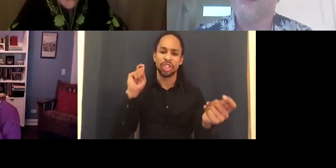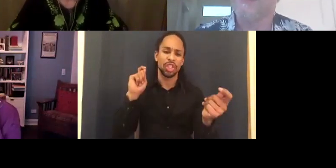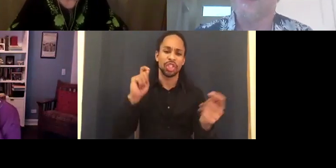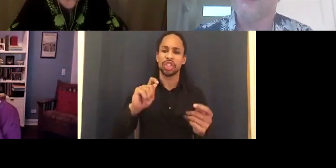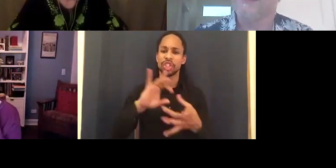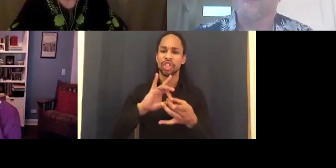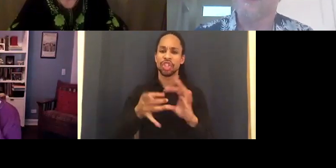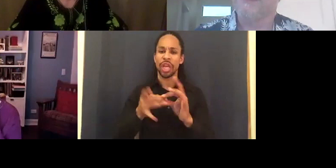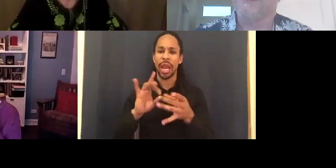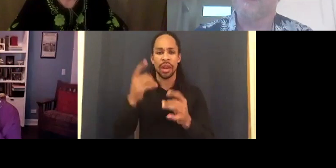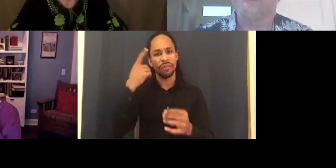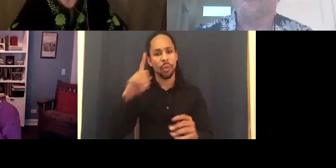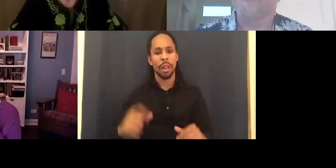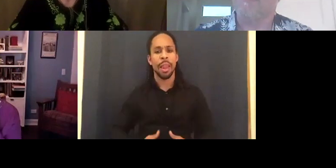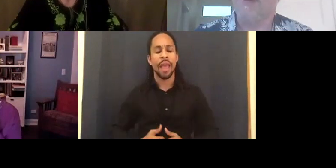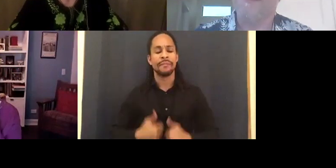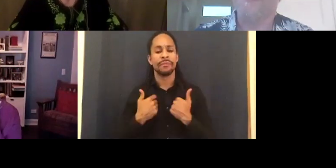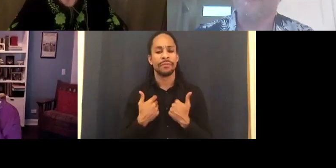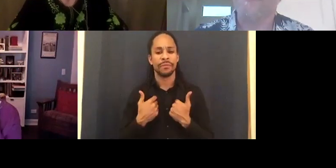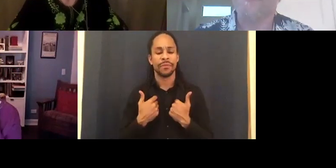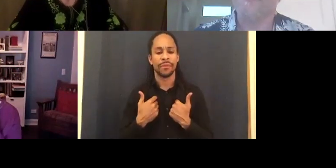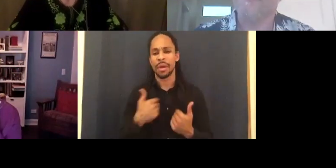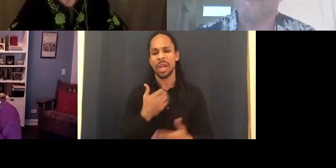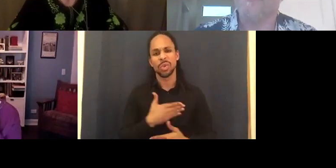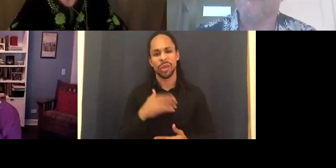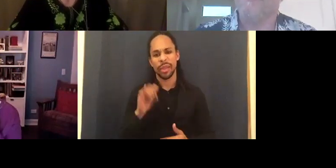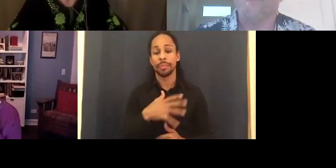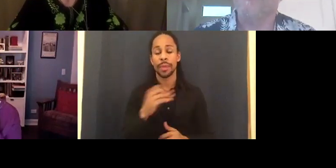I love all the fanfare and excitement around Crip Camp.